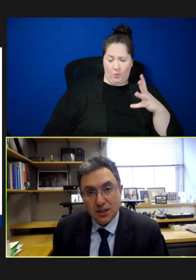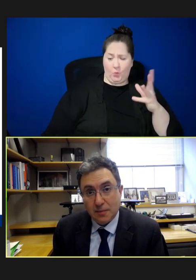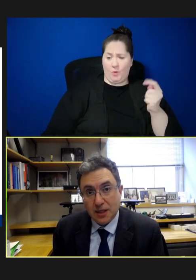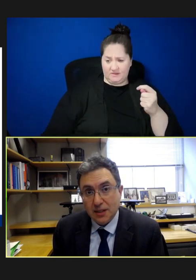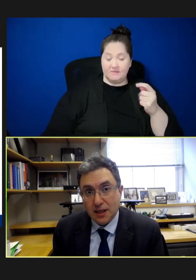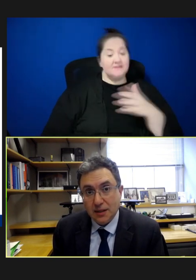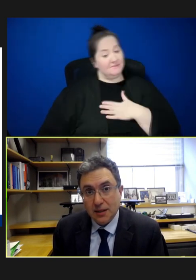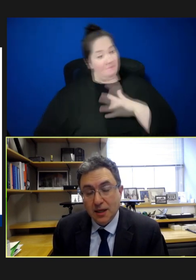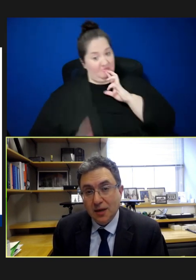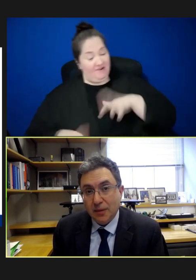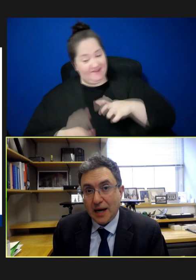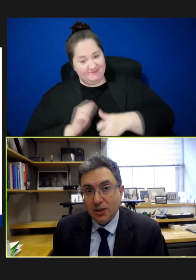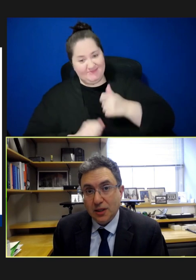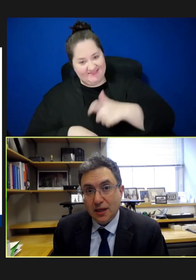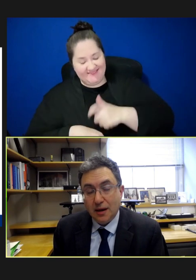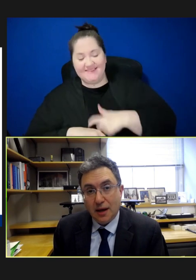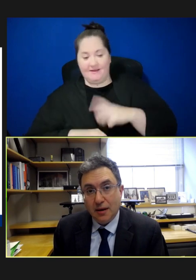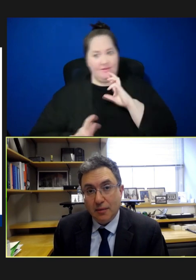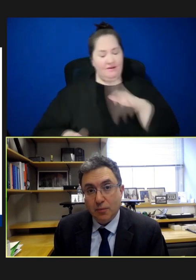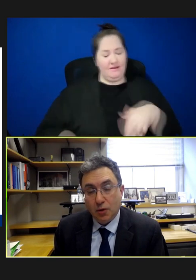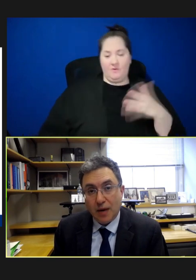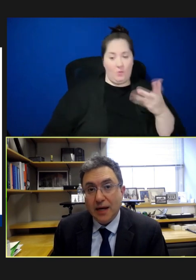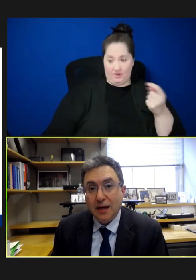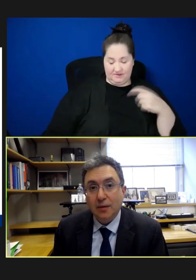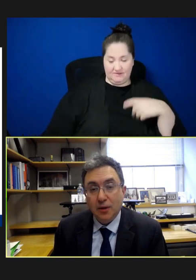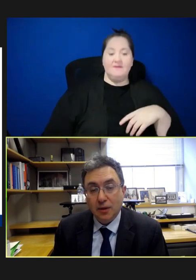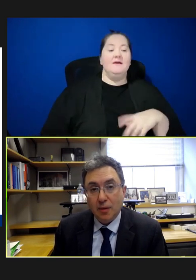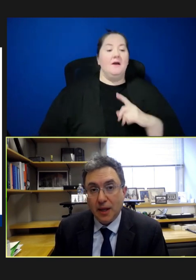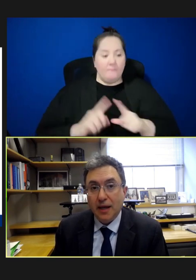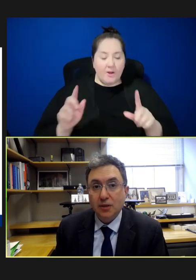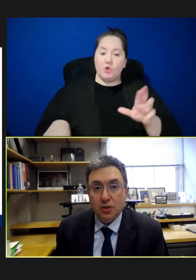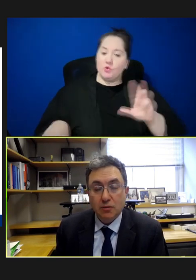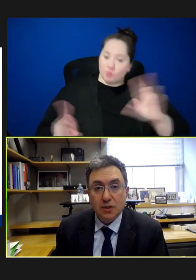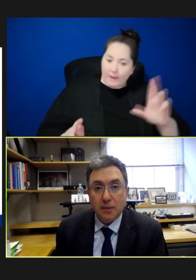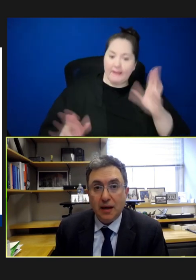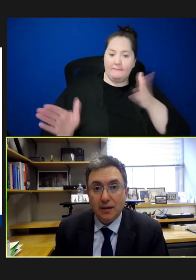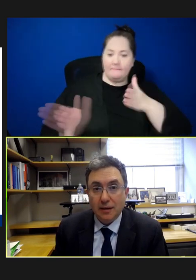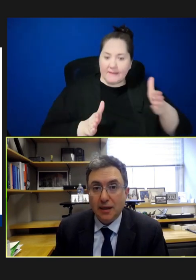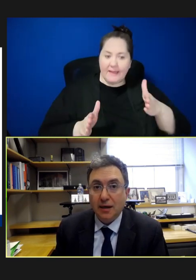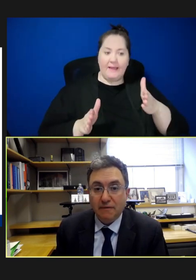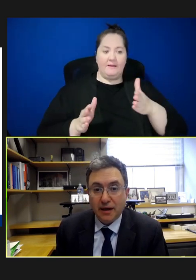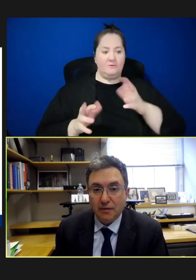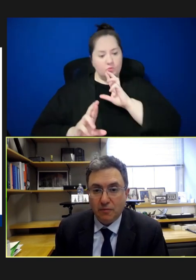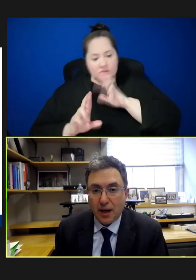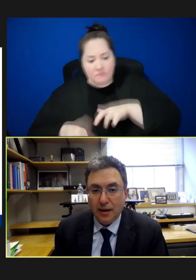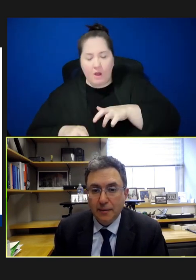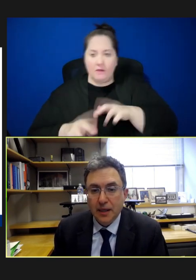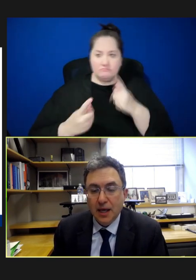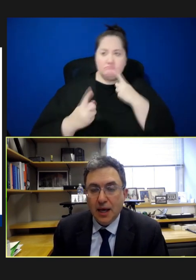some of these things, but actually, you're ready with a plan to respond in an effective way.